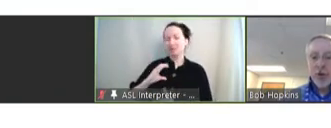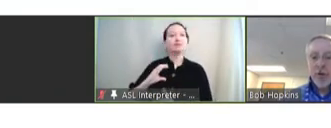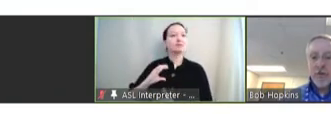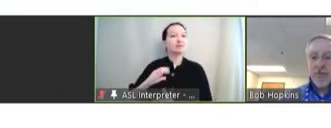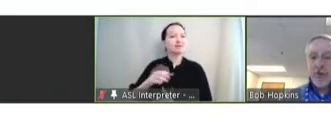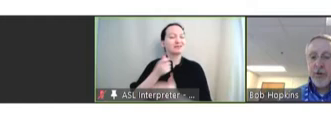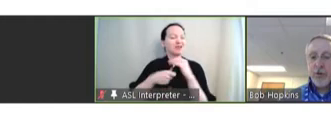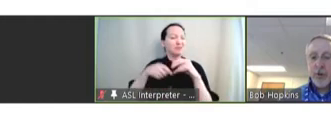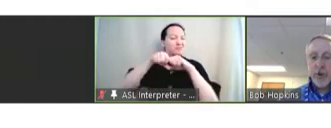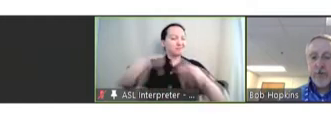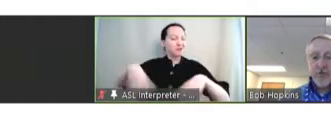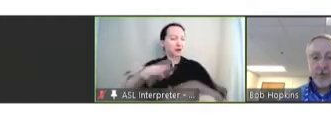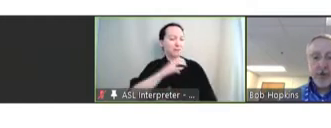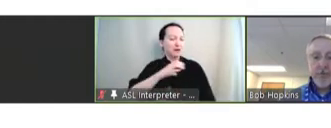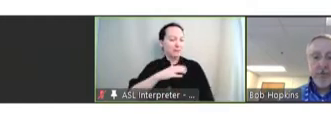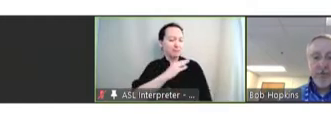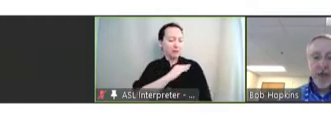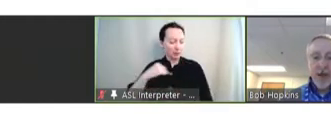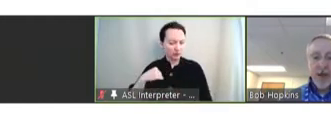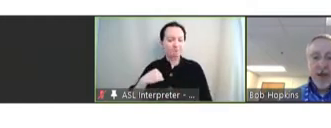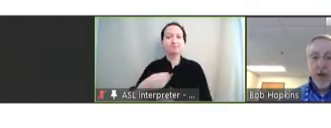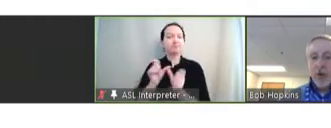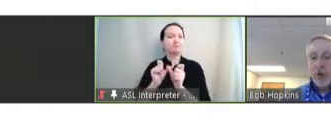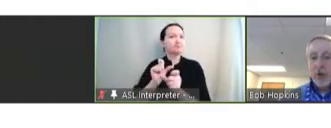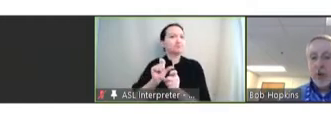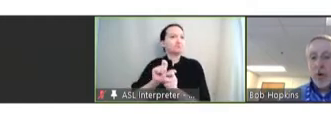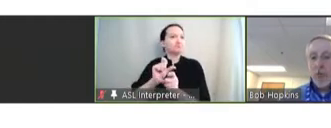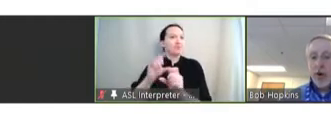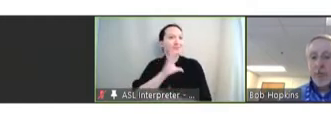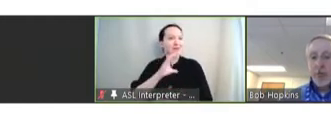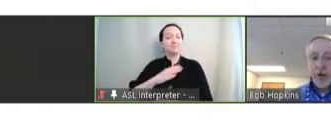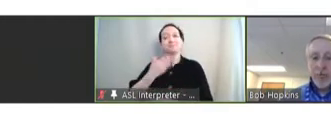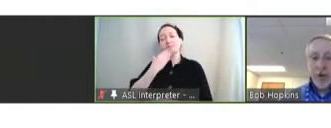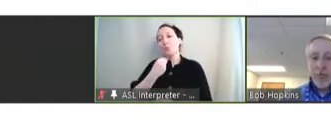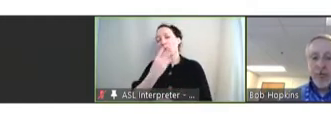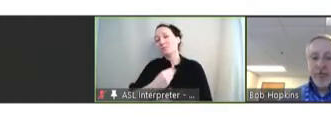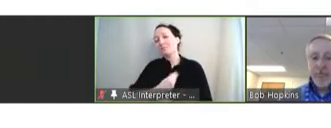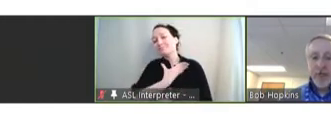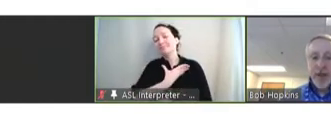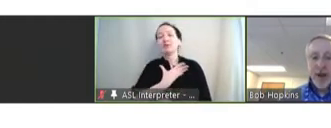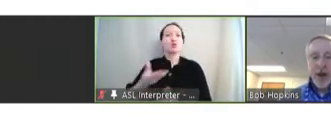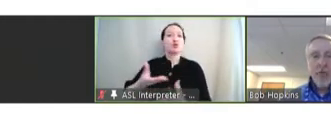to further the work of this committee. I want to wish a warm welcome to our new members. I remember